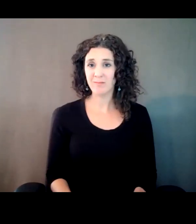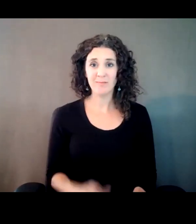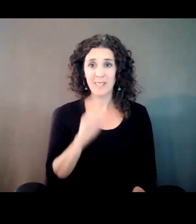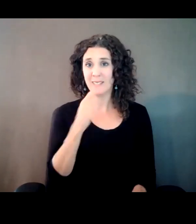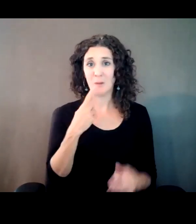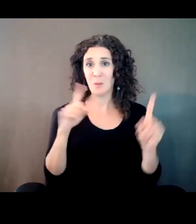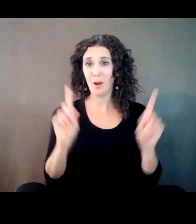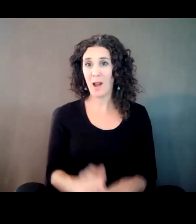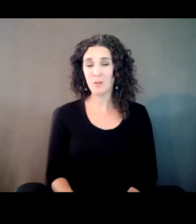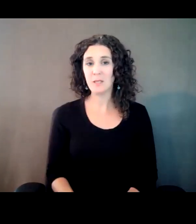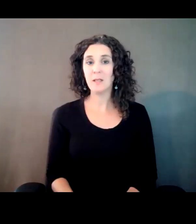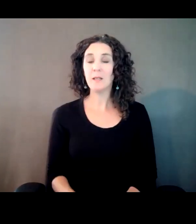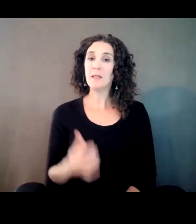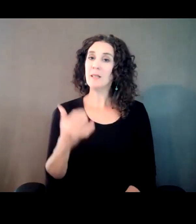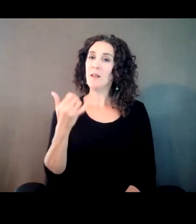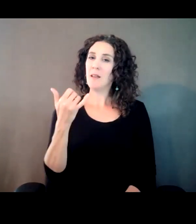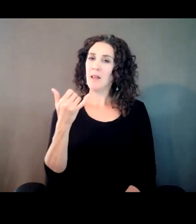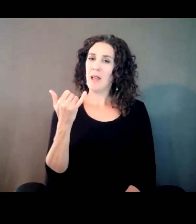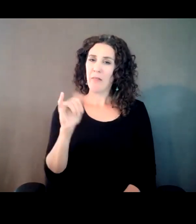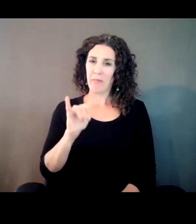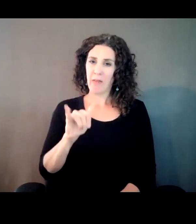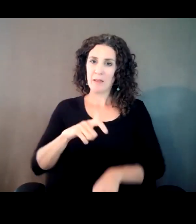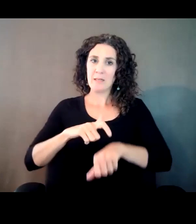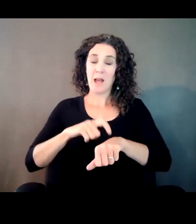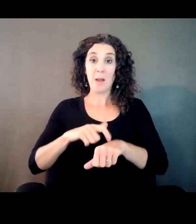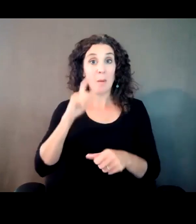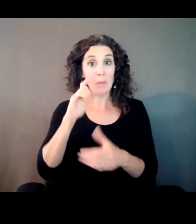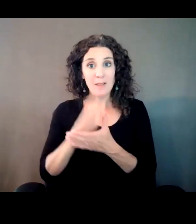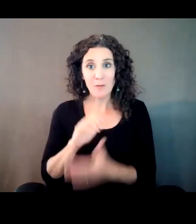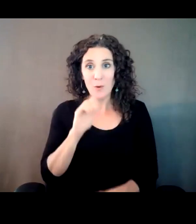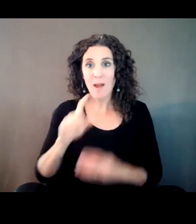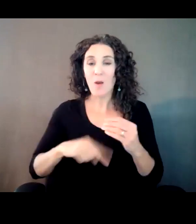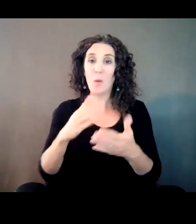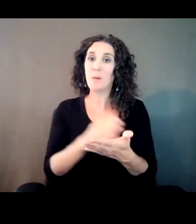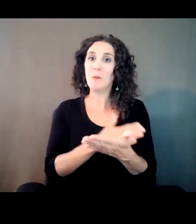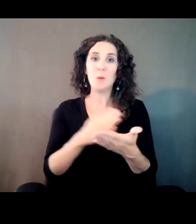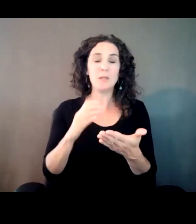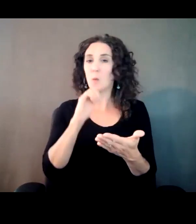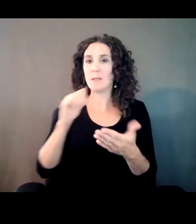This was the time that believe it or not when music was not yet on digital format.